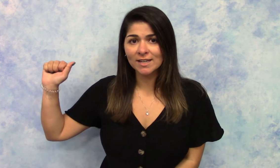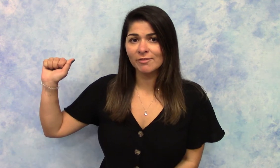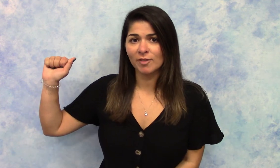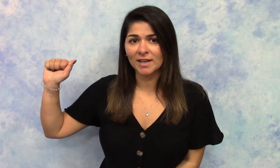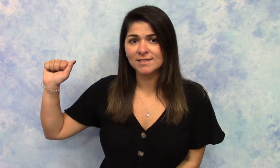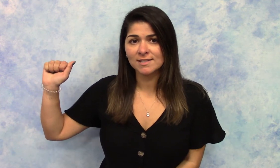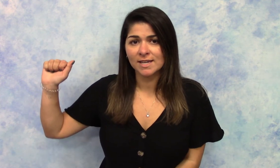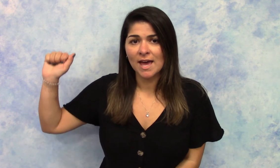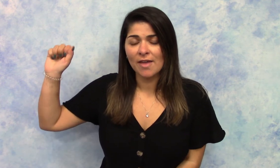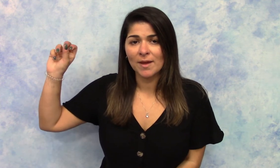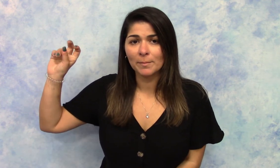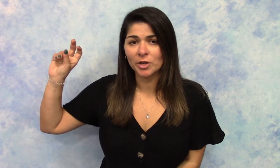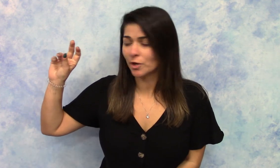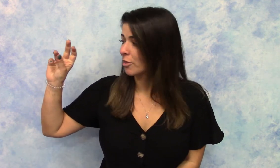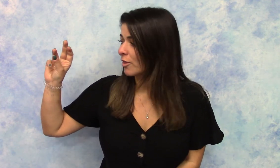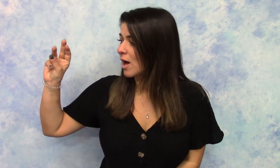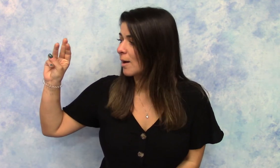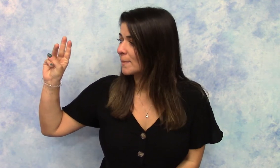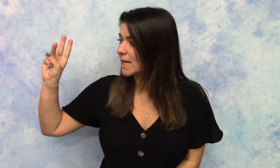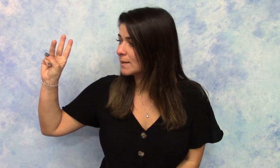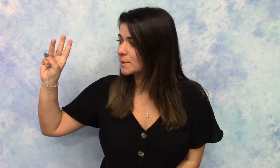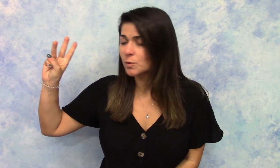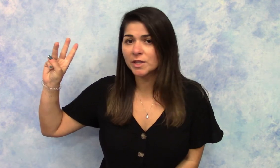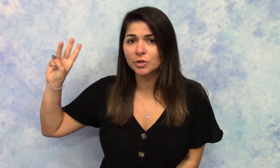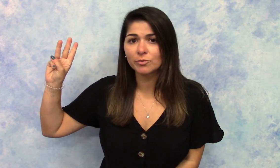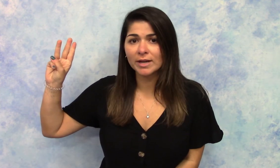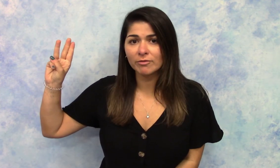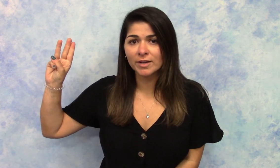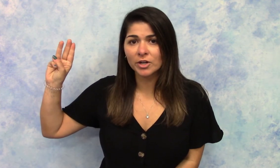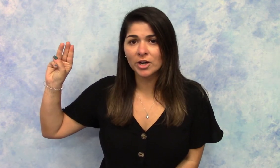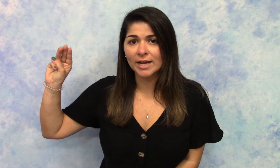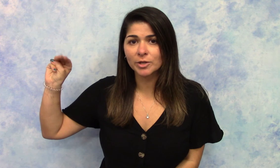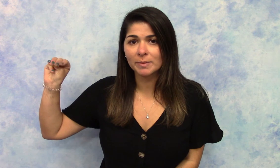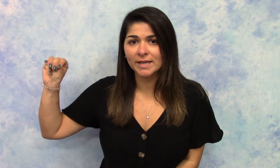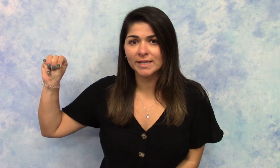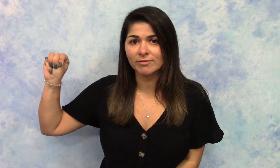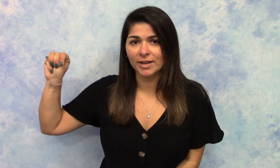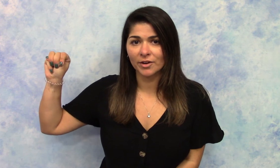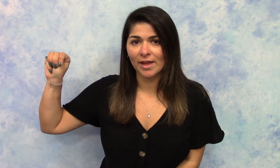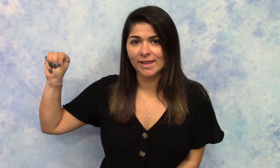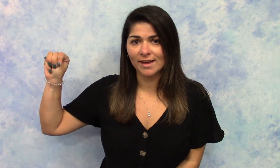a fist. Then put your thumb in between your ring finger and your pinky finger like this.